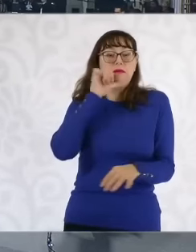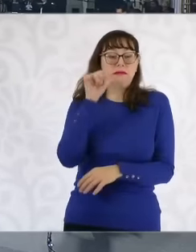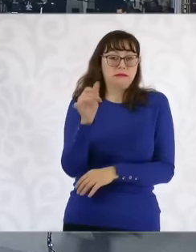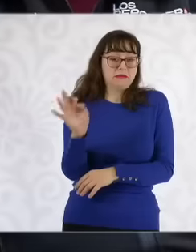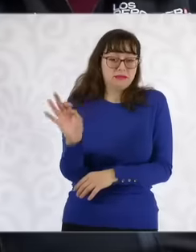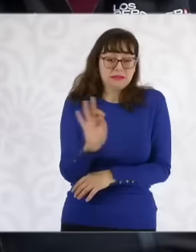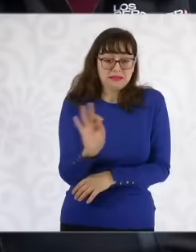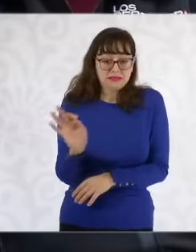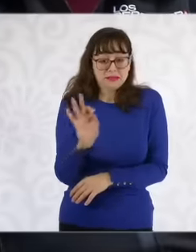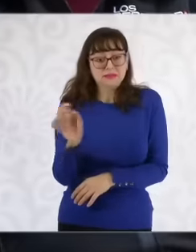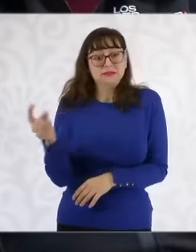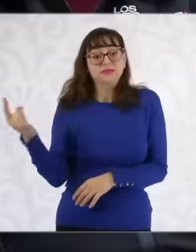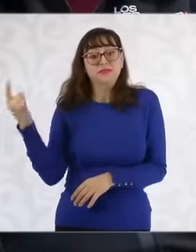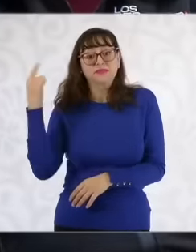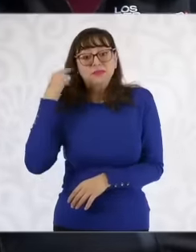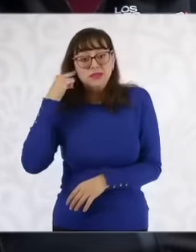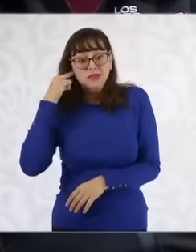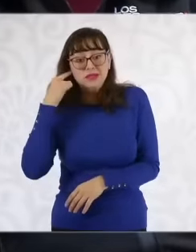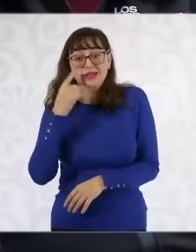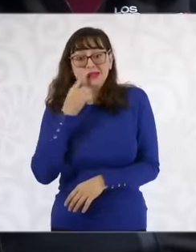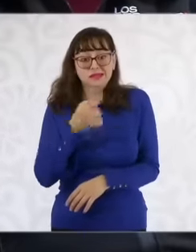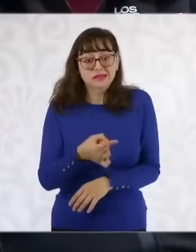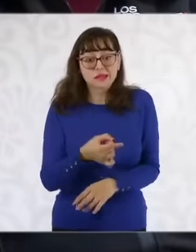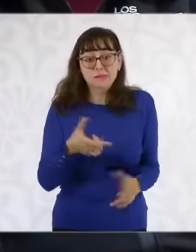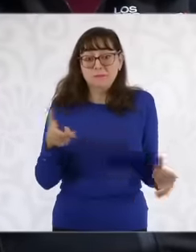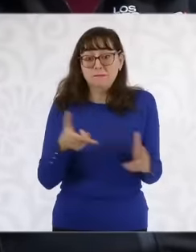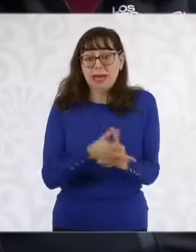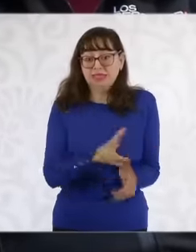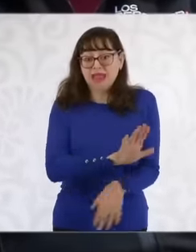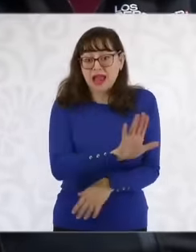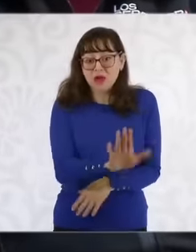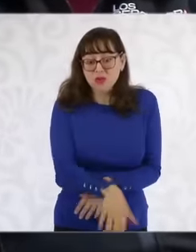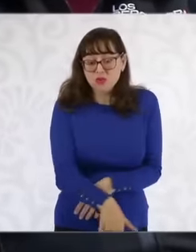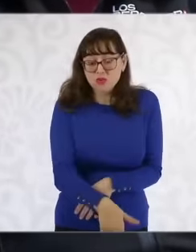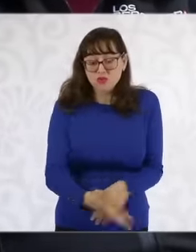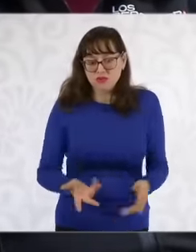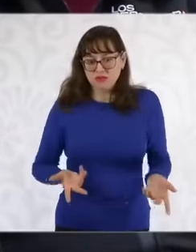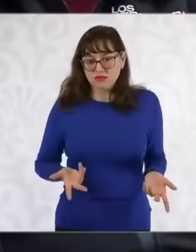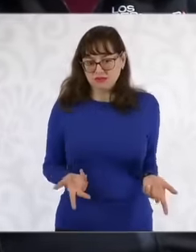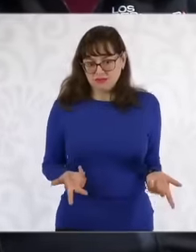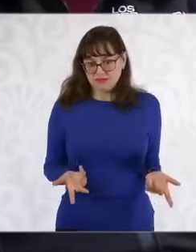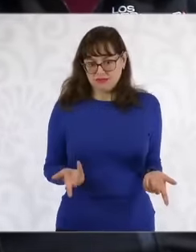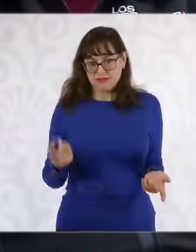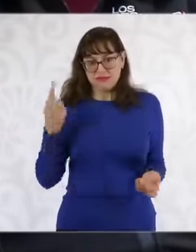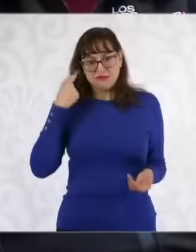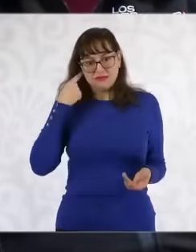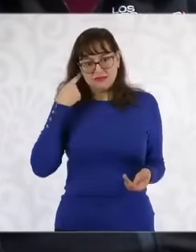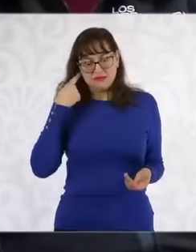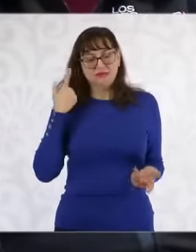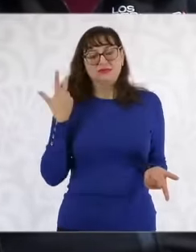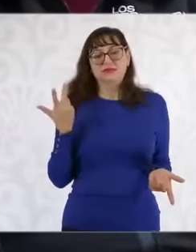you can hear when they say kill him but in other cases we do not have that type of evidence but the relatives